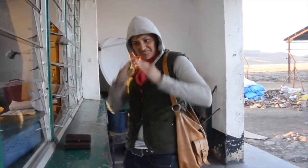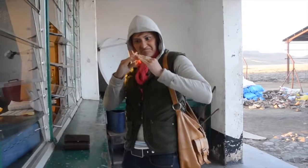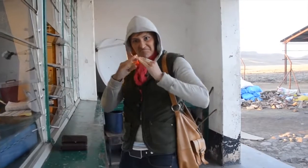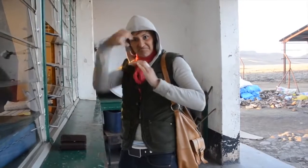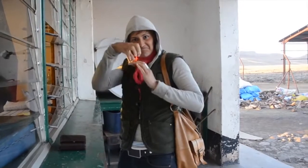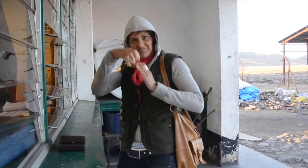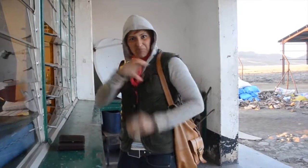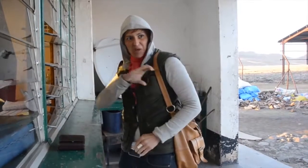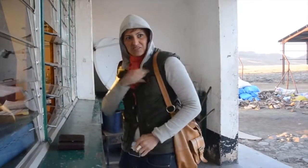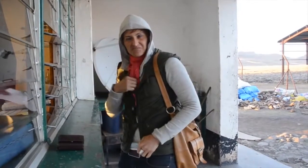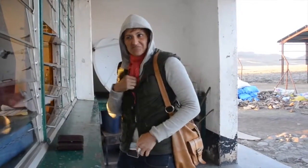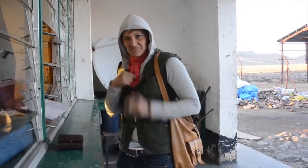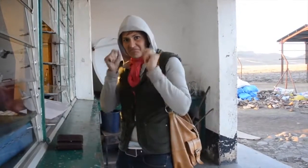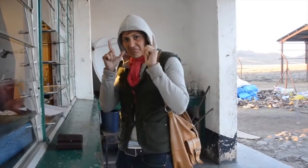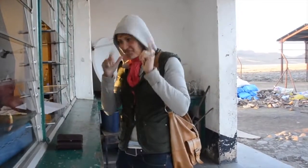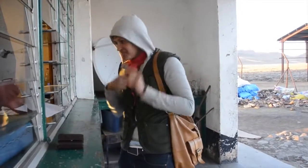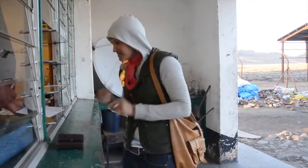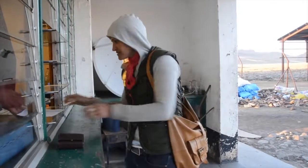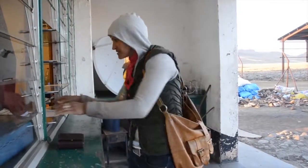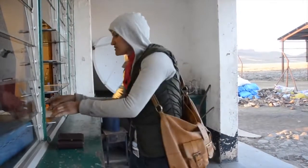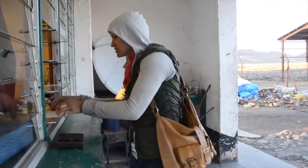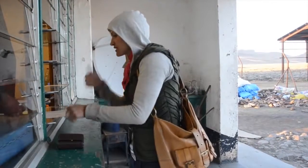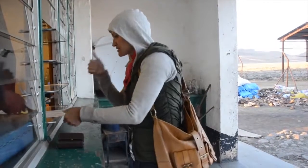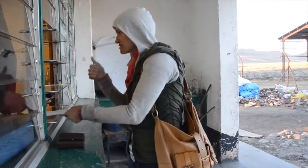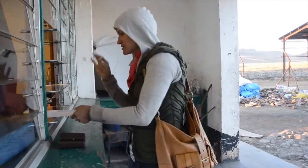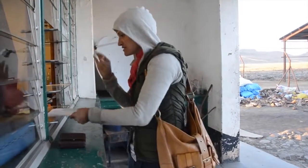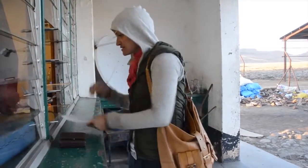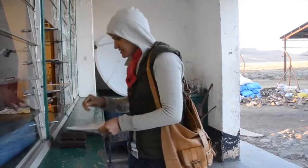Im surprised to see a police station on top of a mountain.